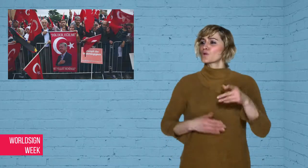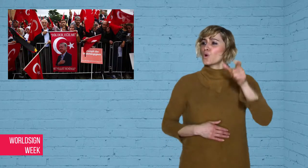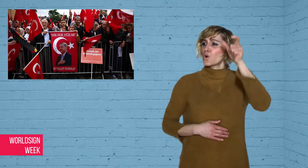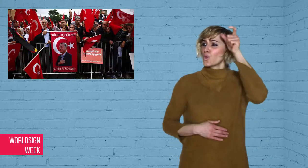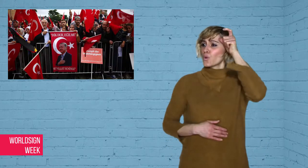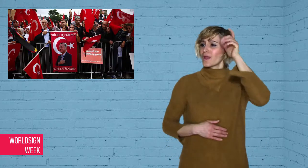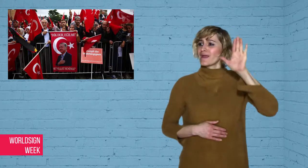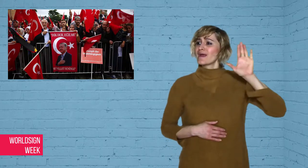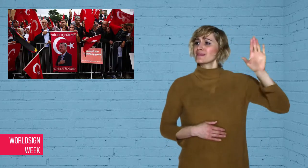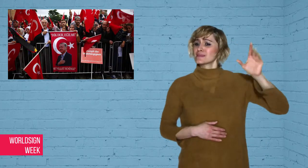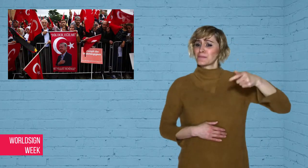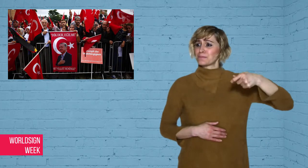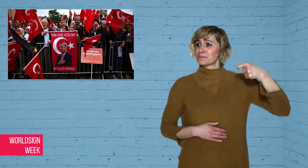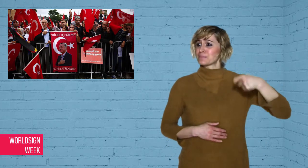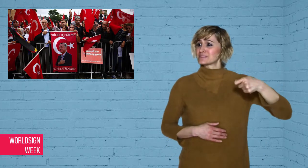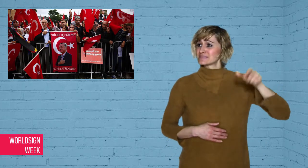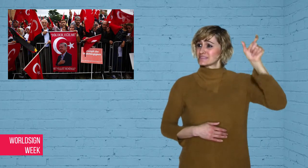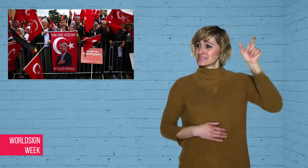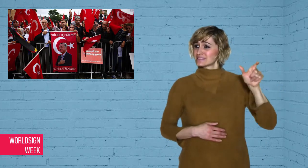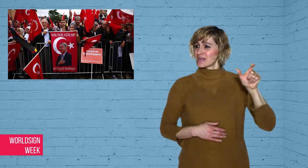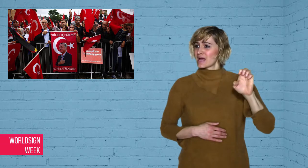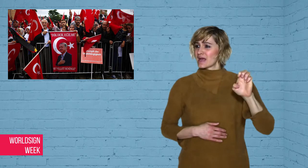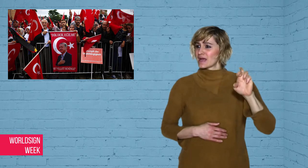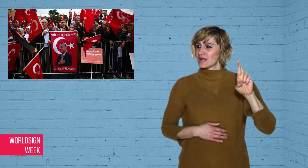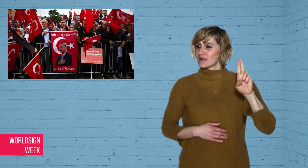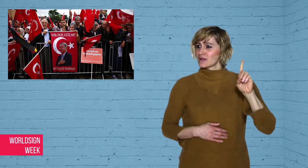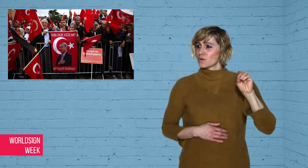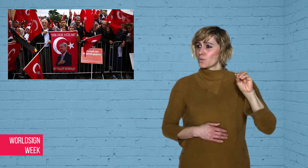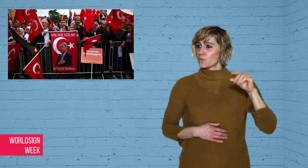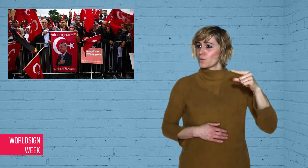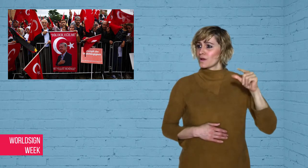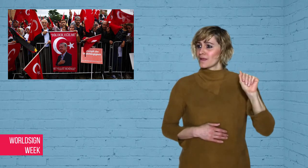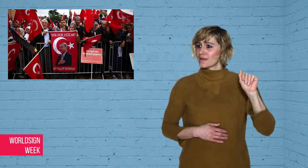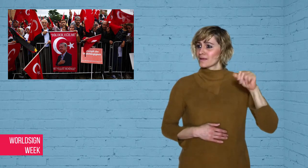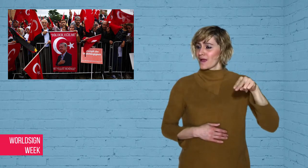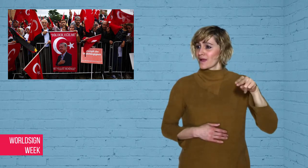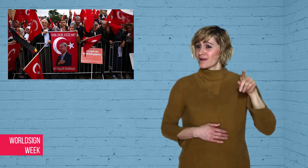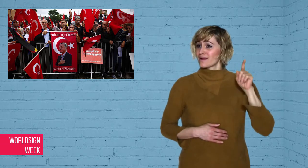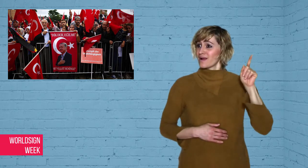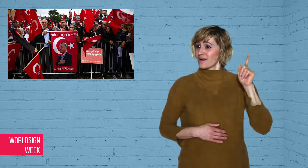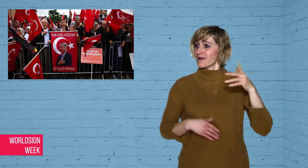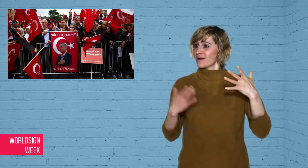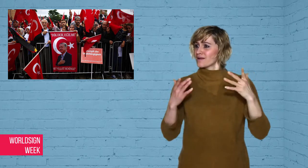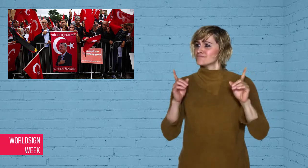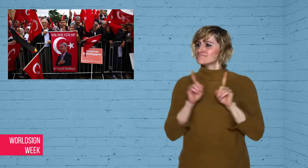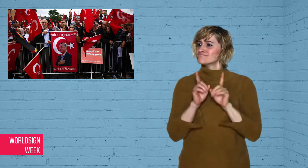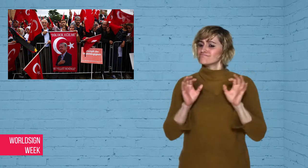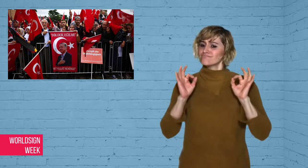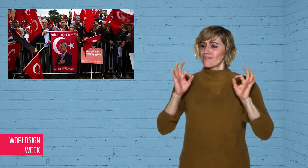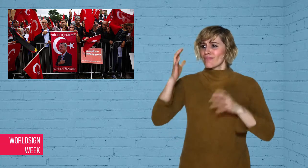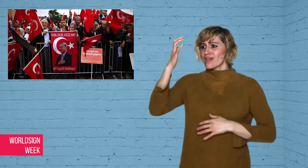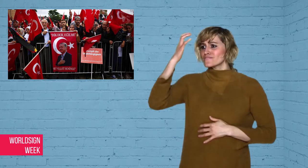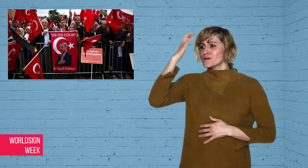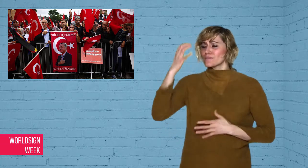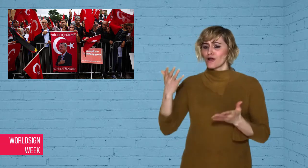Dawn: Turkish president Erdogan’s